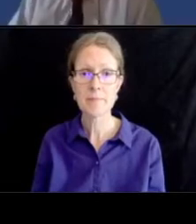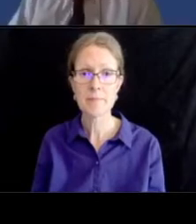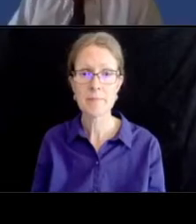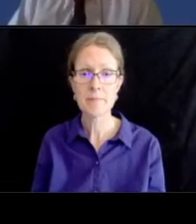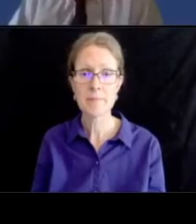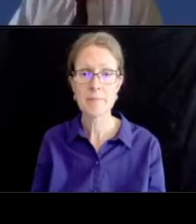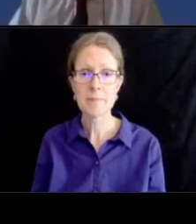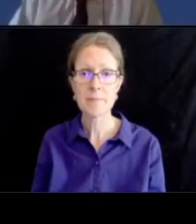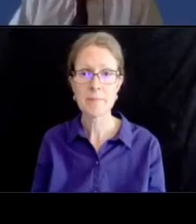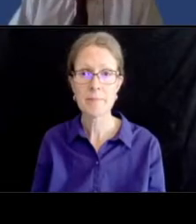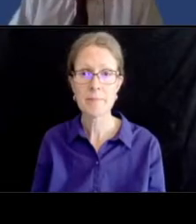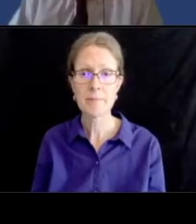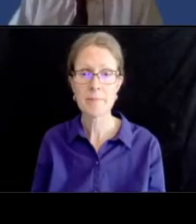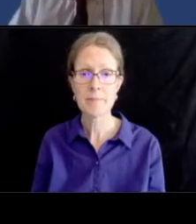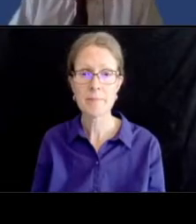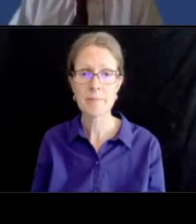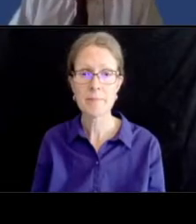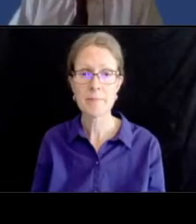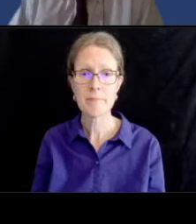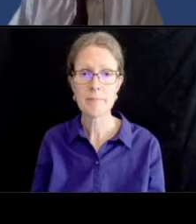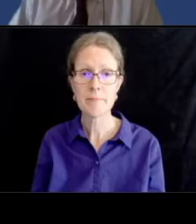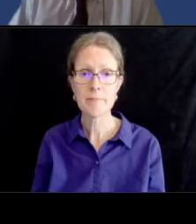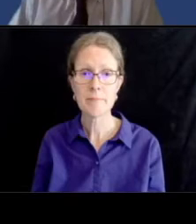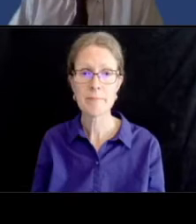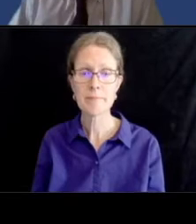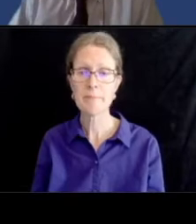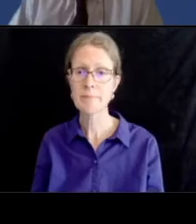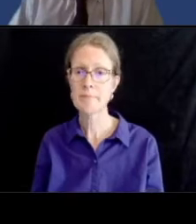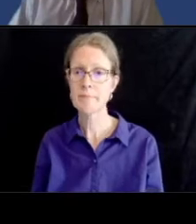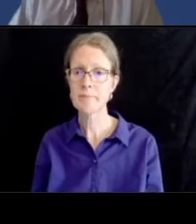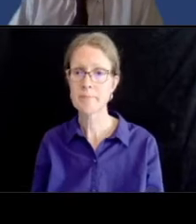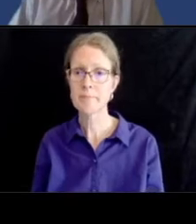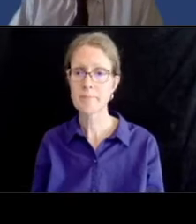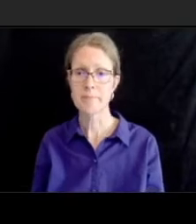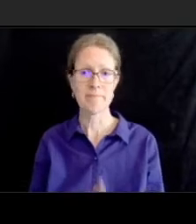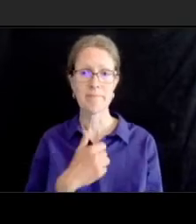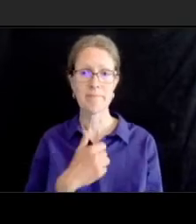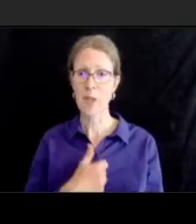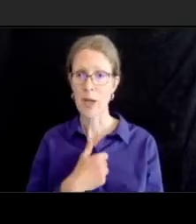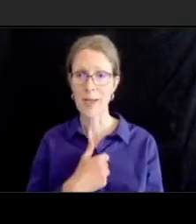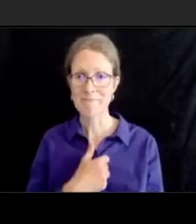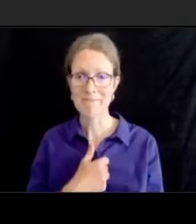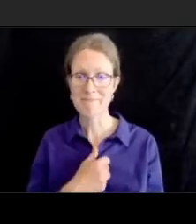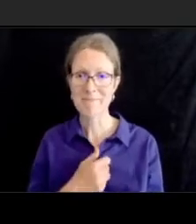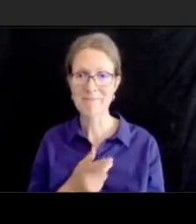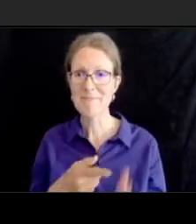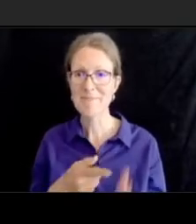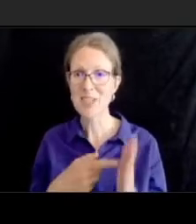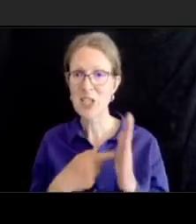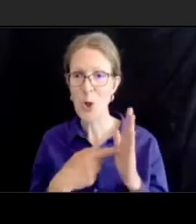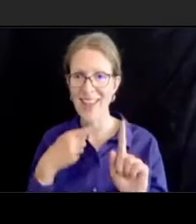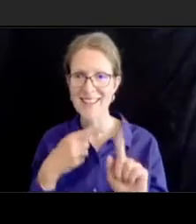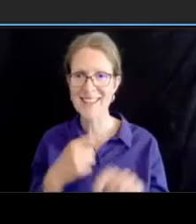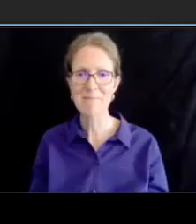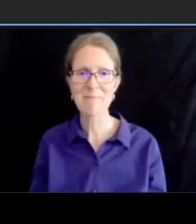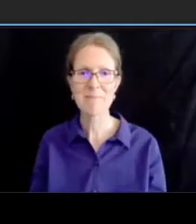oh i'm sorry let me go to this there we go new median island is indicated um opposite van ness